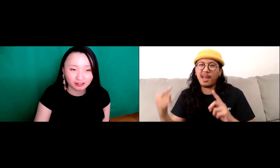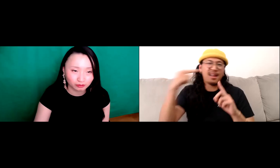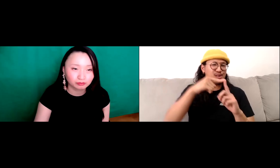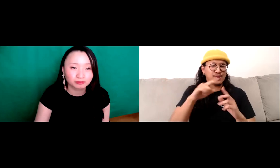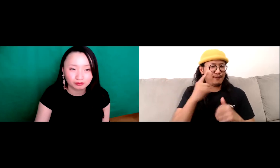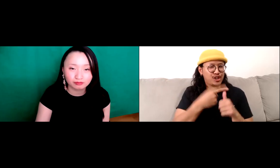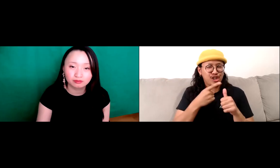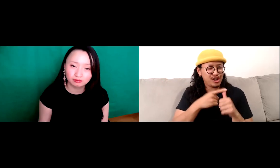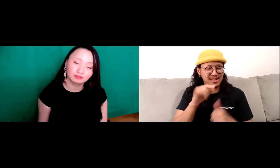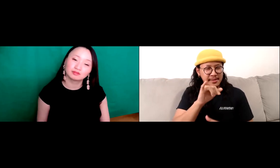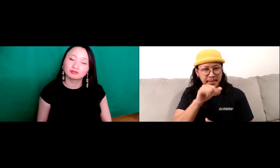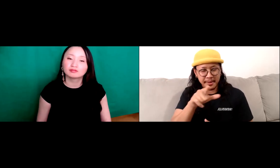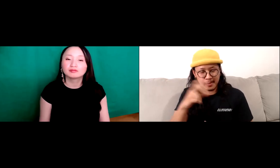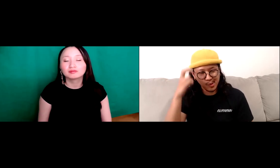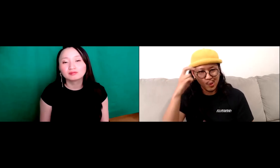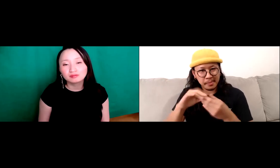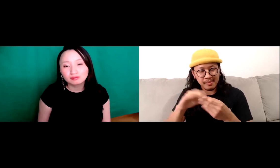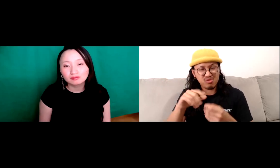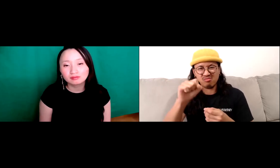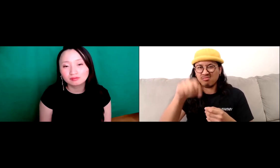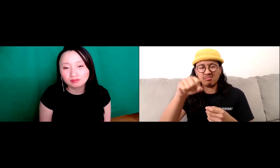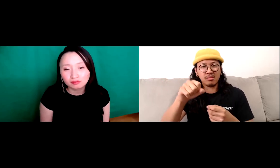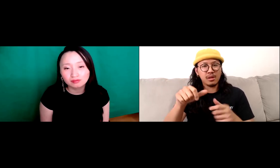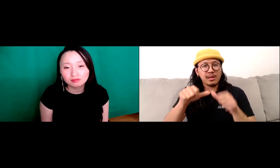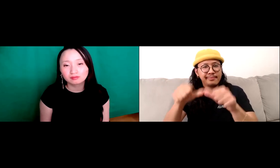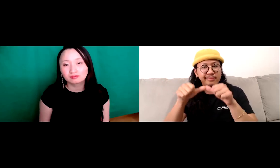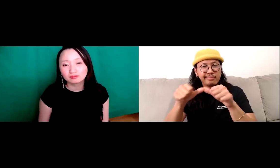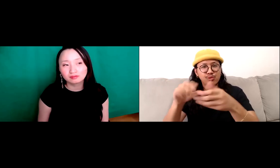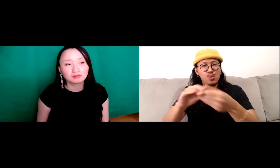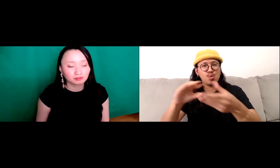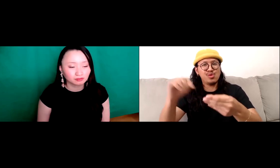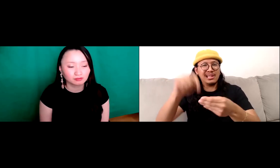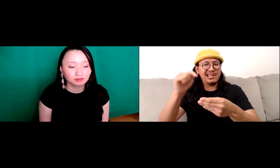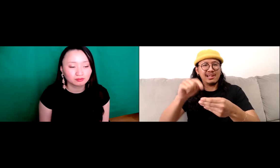Joey here Joey speaking, I want to go back to the first thing that you had mentioned.